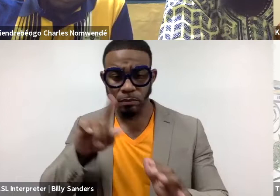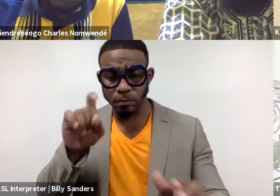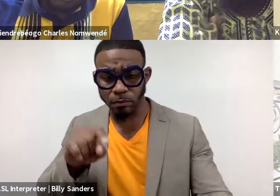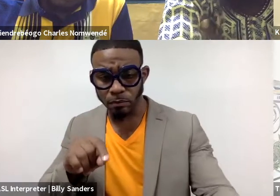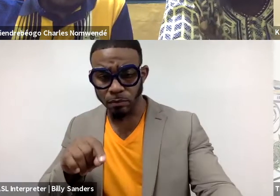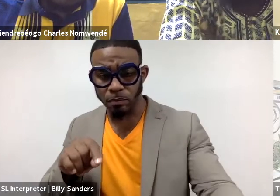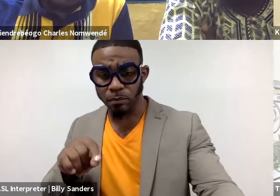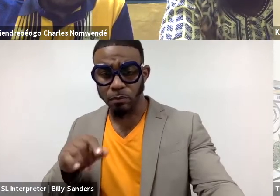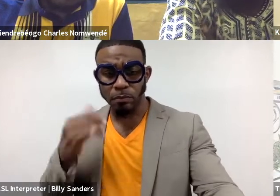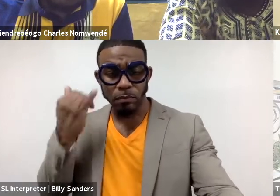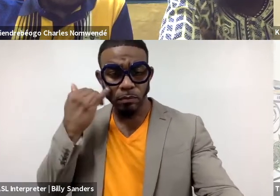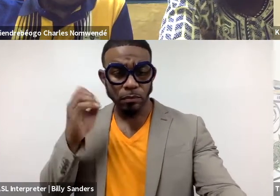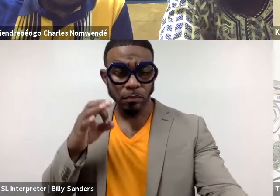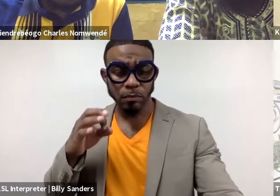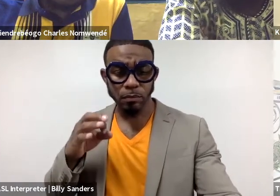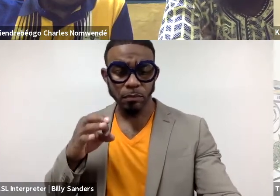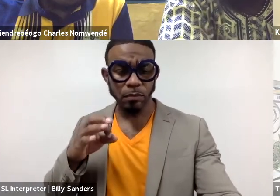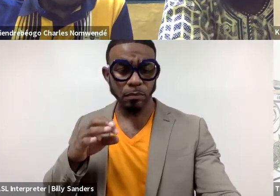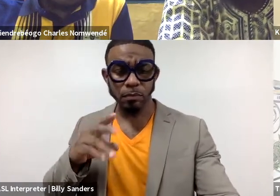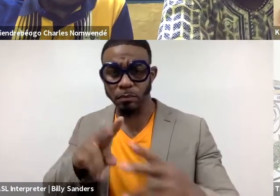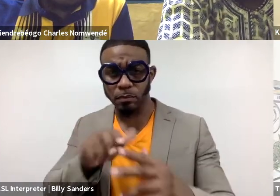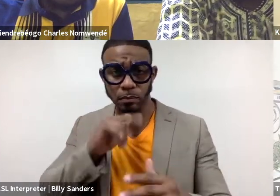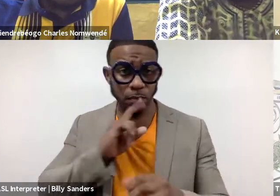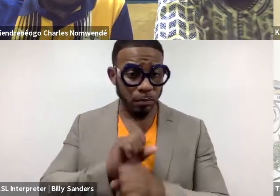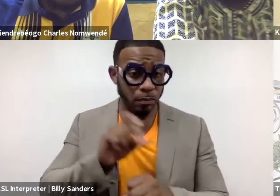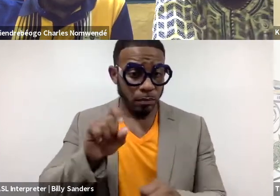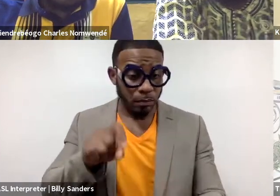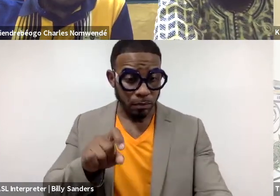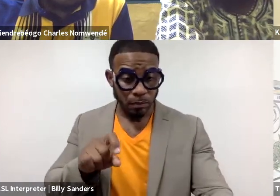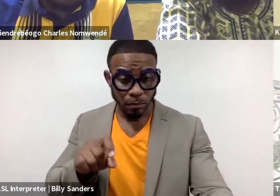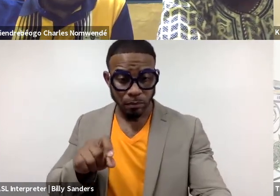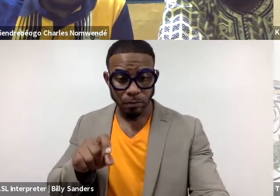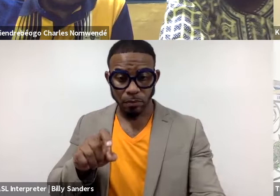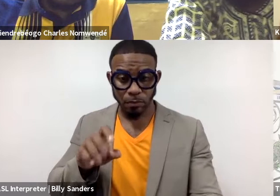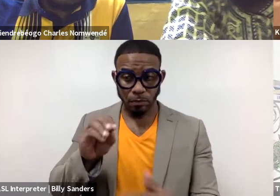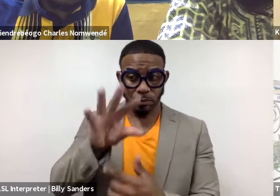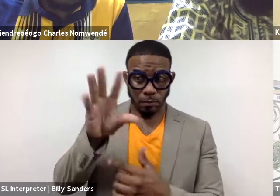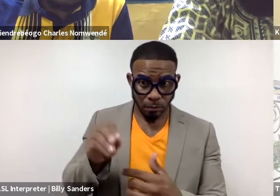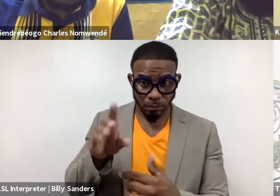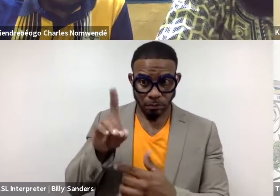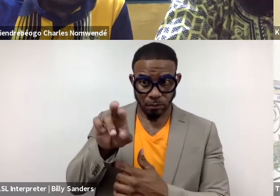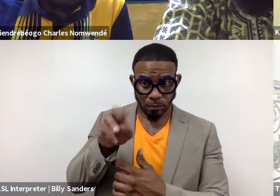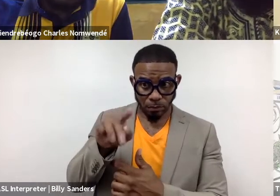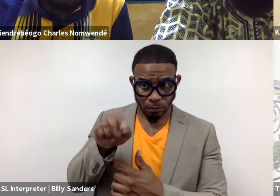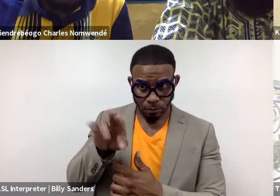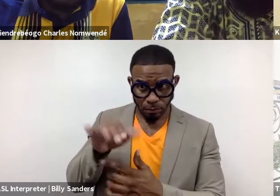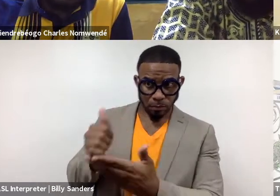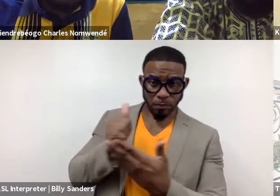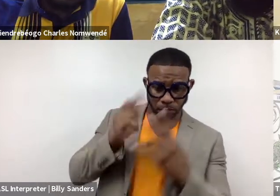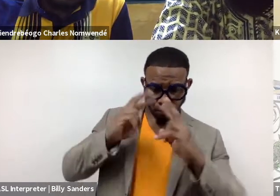or this idea of whether or not we really truly need an African dramaturgy to help us unpack what you were asking.